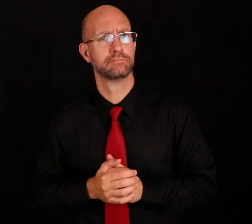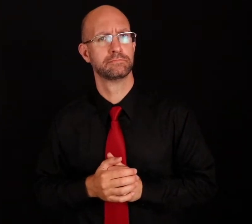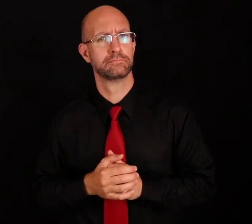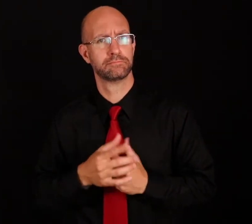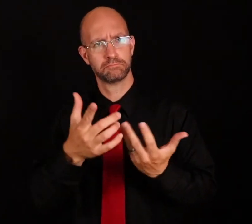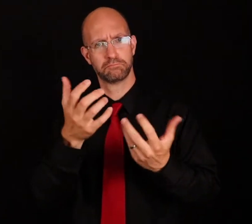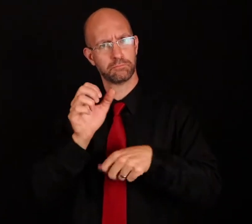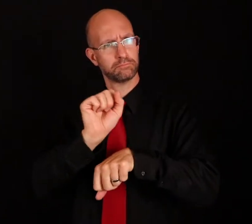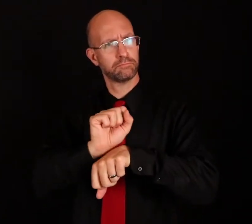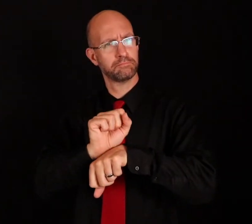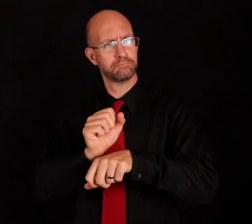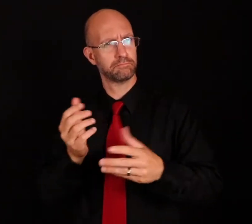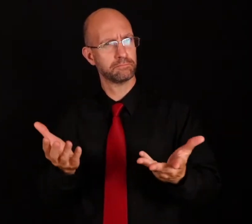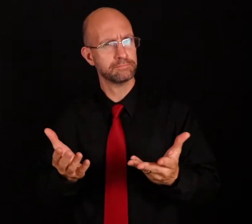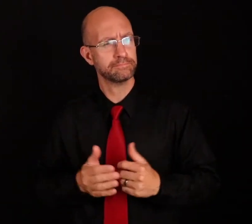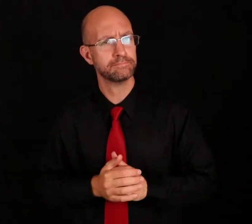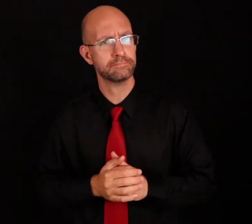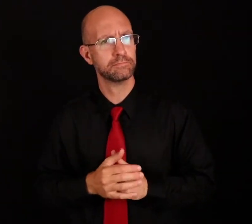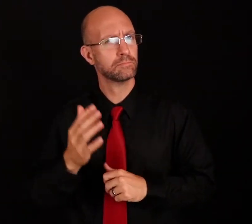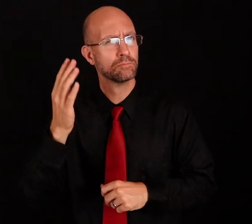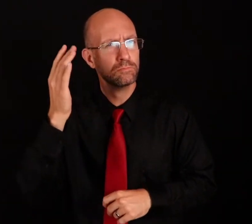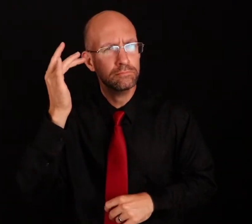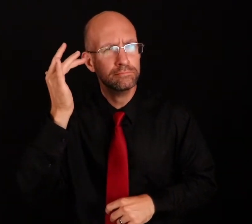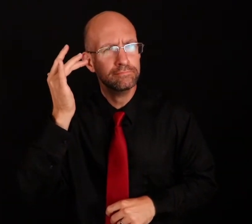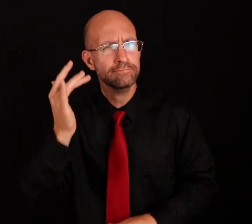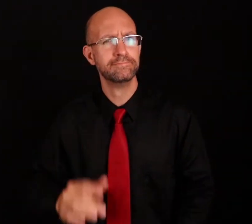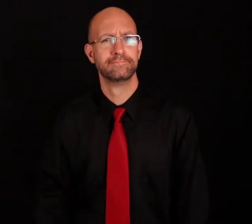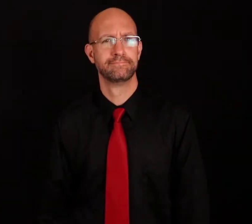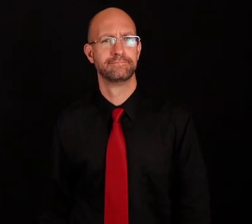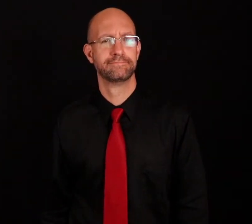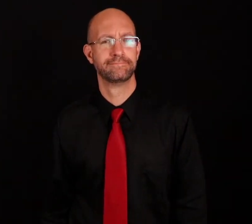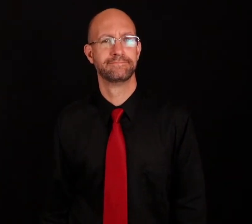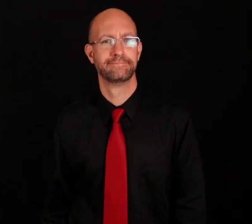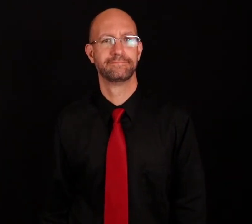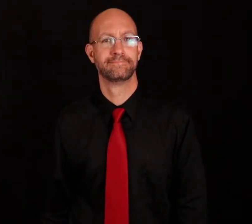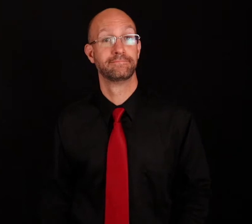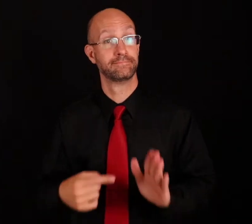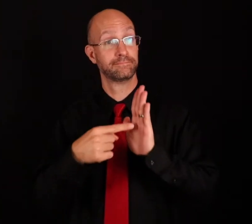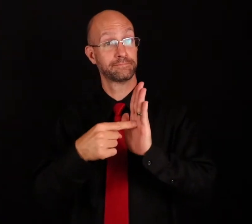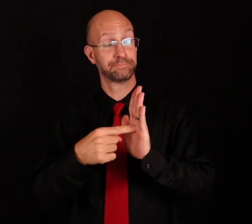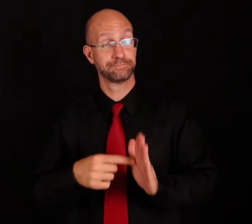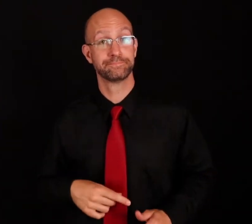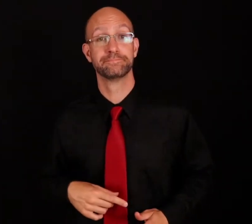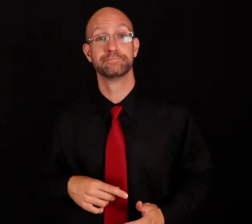What kind of job do you want? And why? For example: